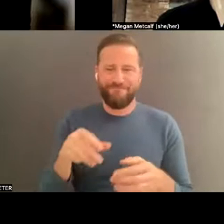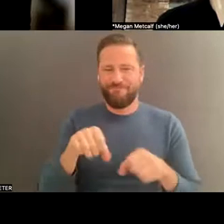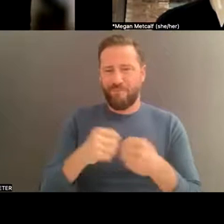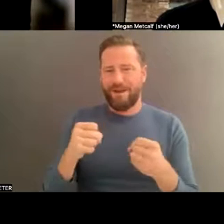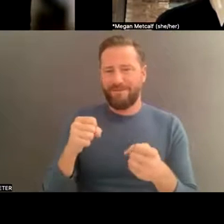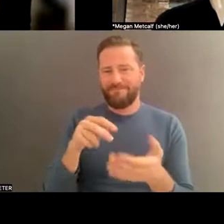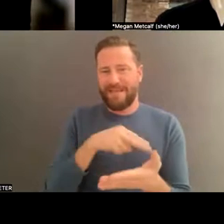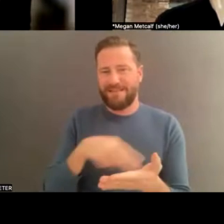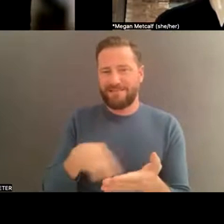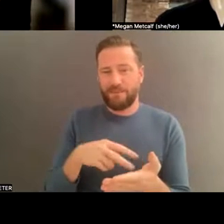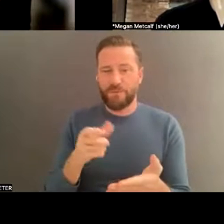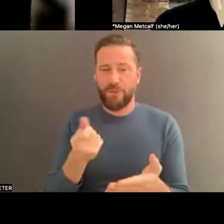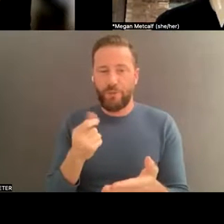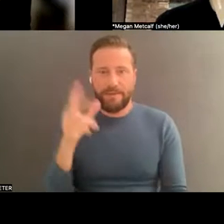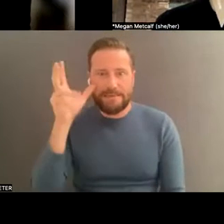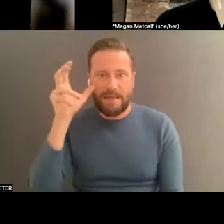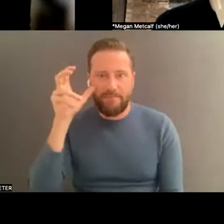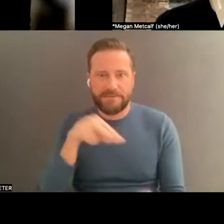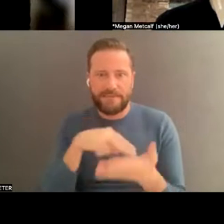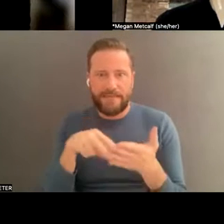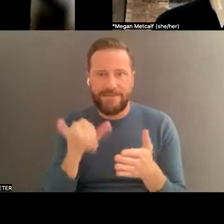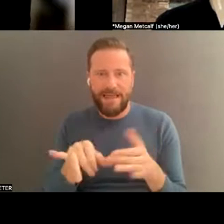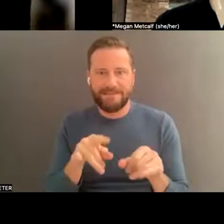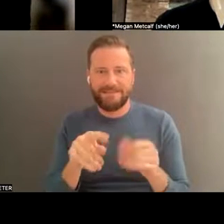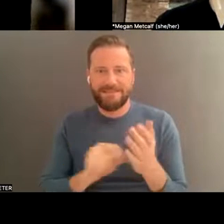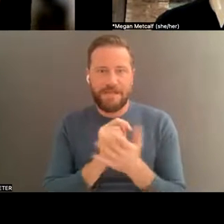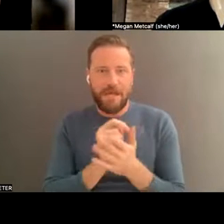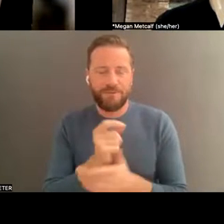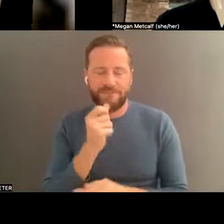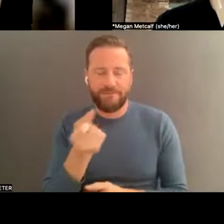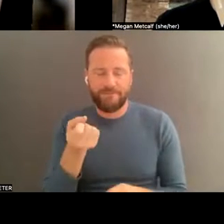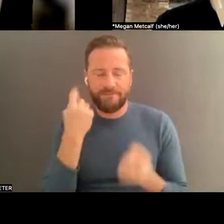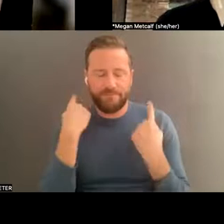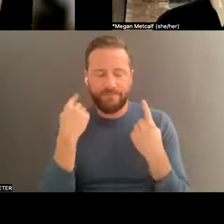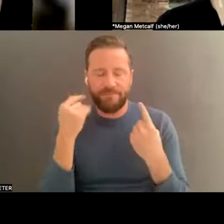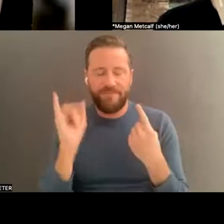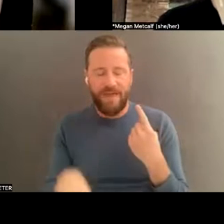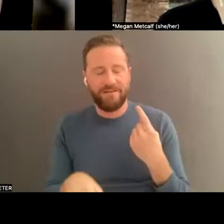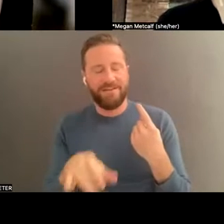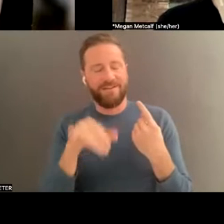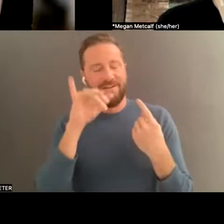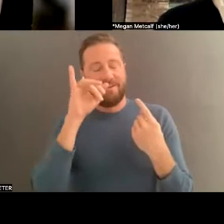so breakdance was somewhat the devil's dance at the time, but she didn't know it